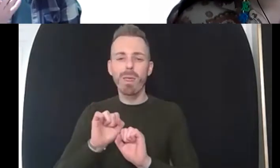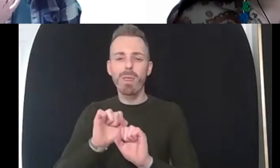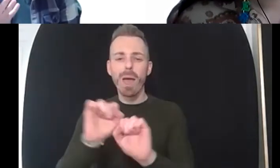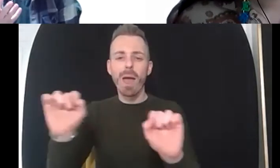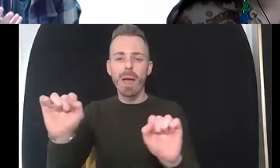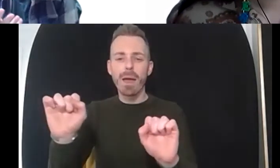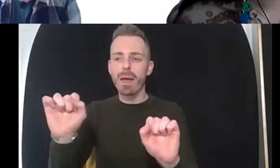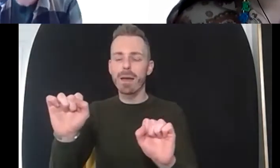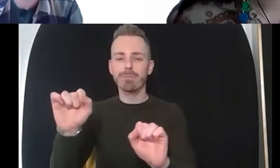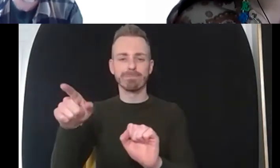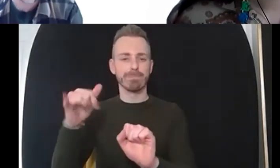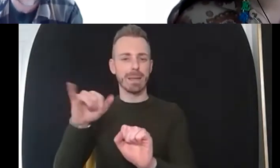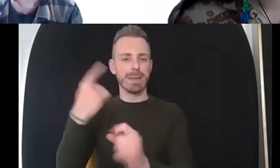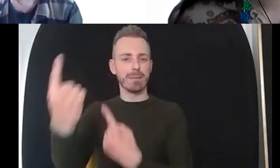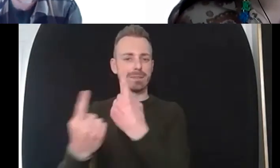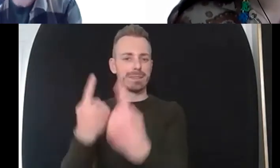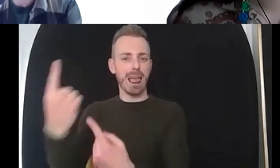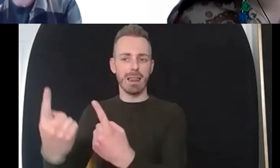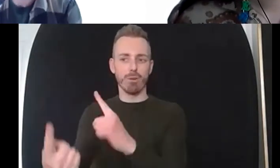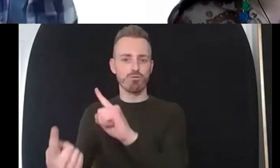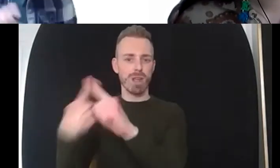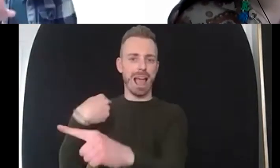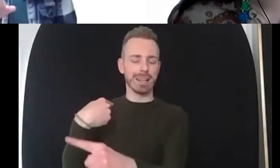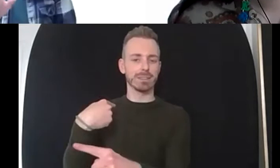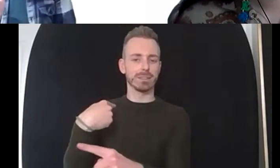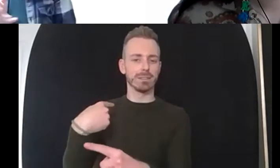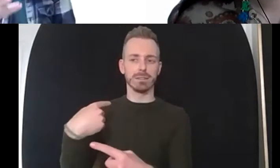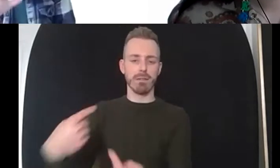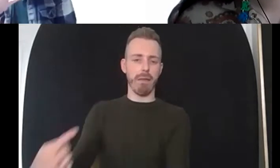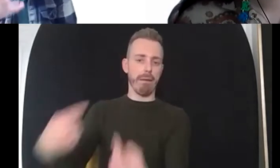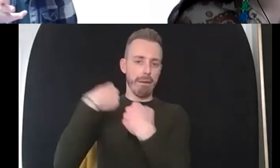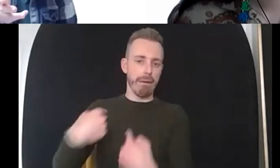possibly for some of those reaction formation that actually maybe that some of those are dealing with